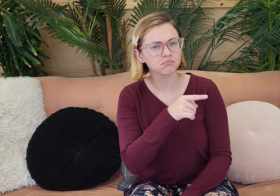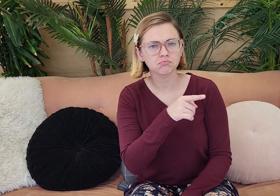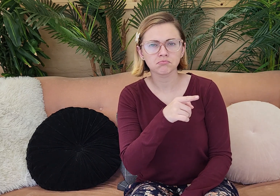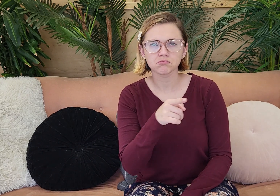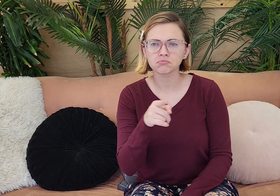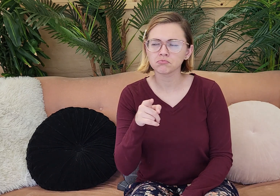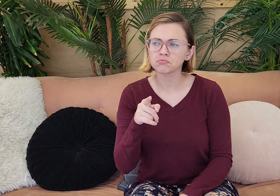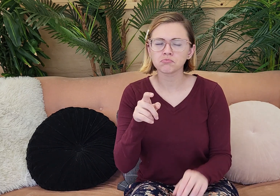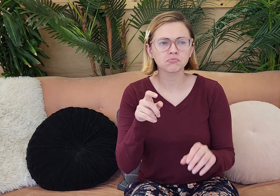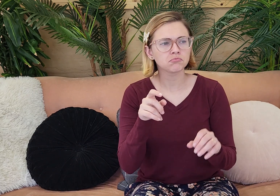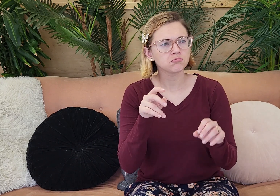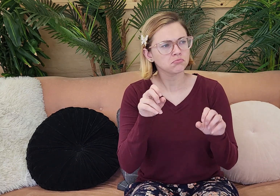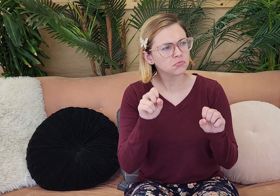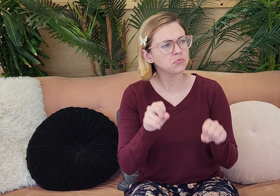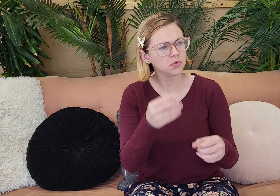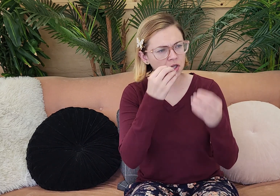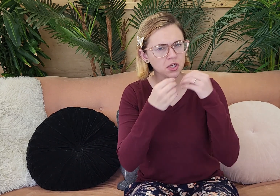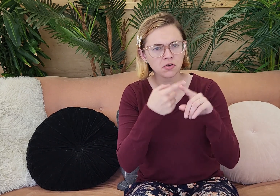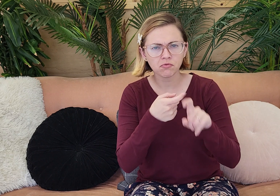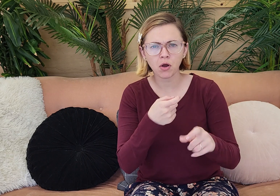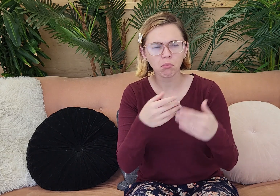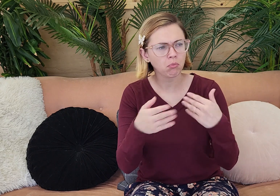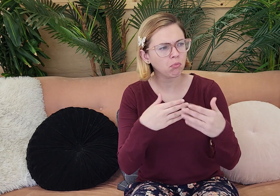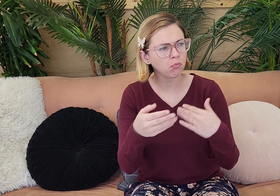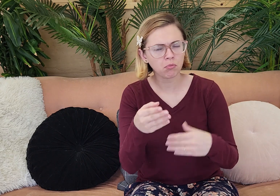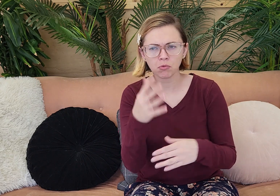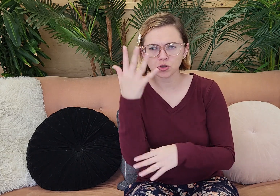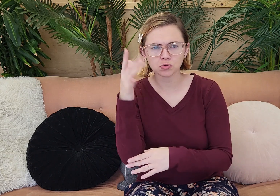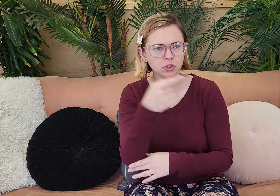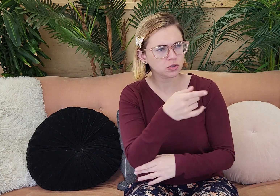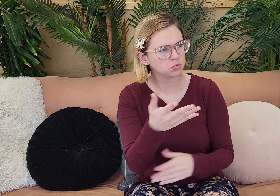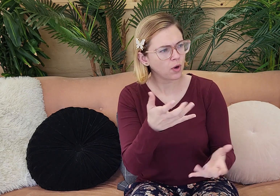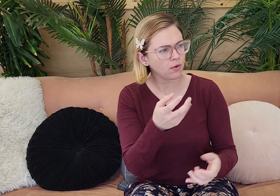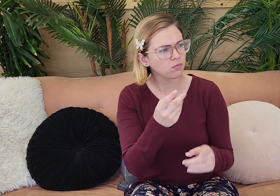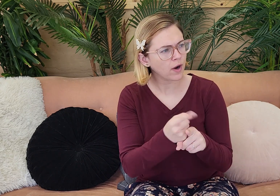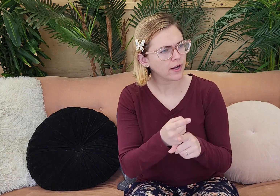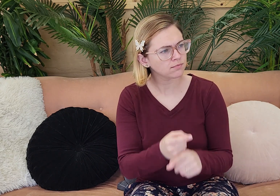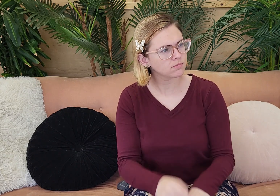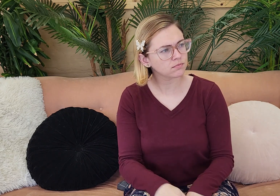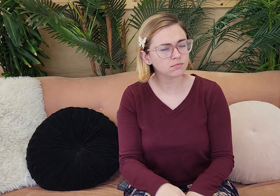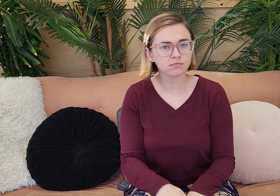ey Eve. Can you eat from whatever tree you